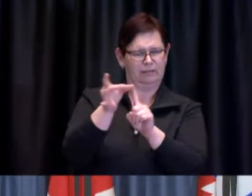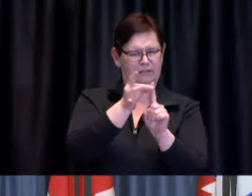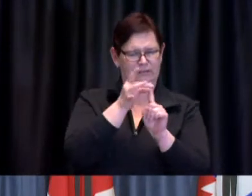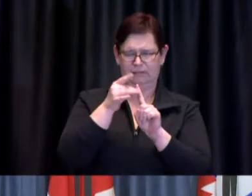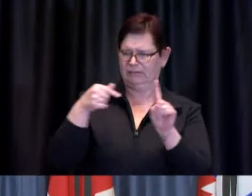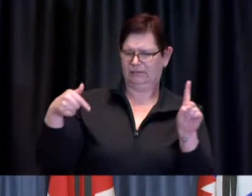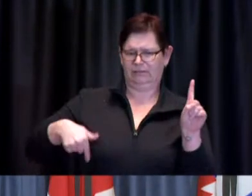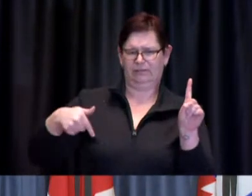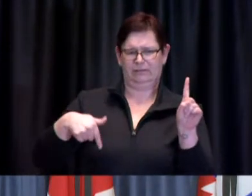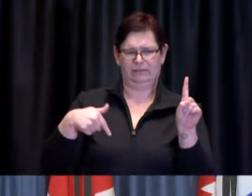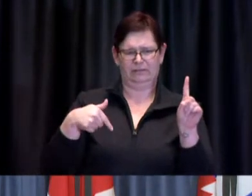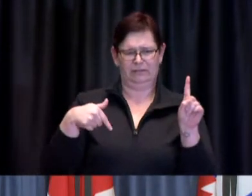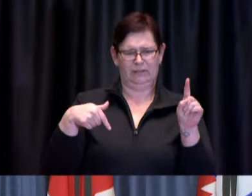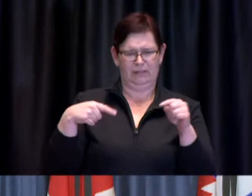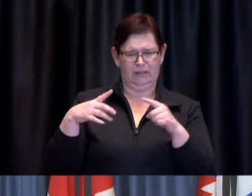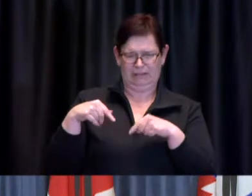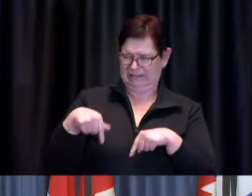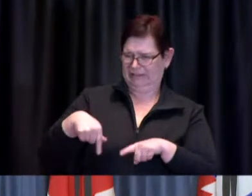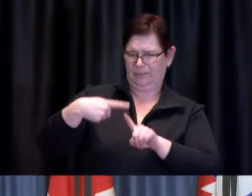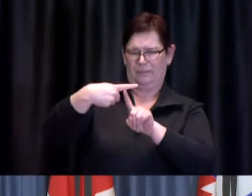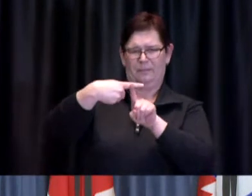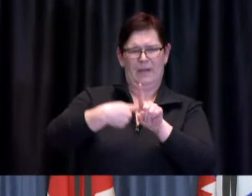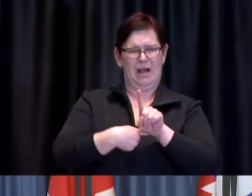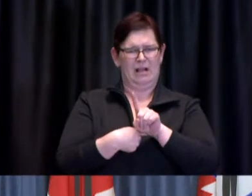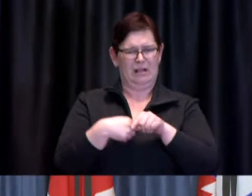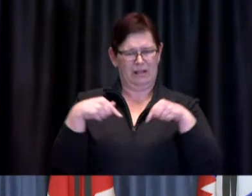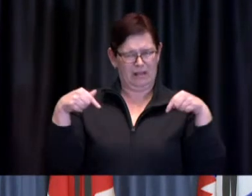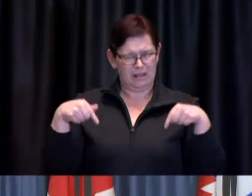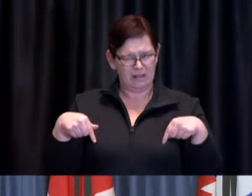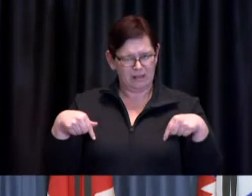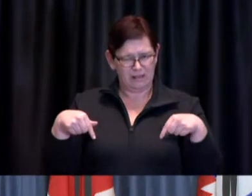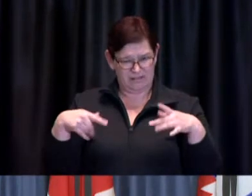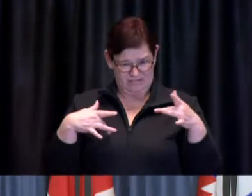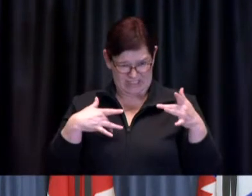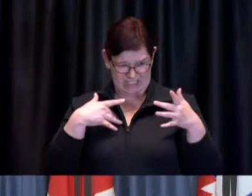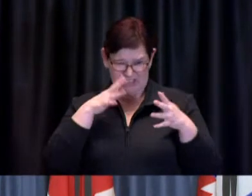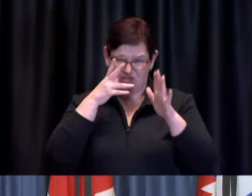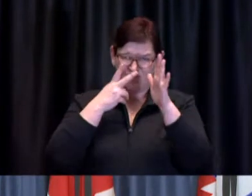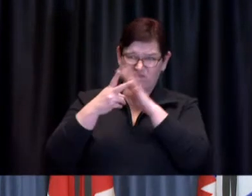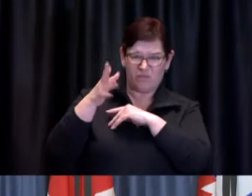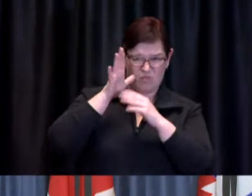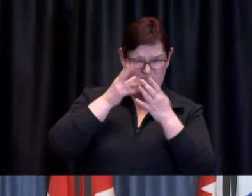and I'm wondering if you think that more restrictions are needed to lower that number